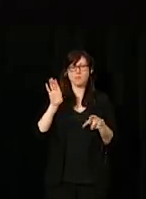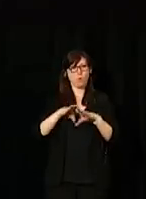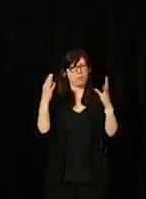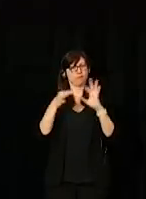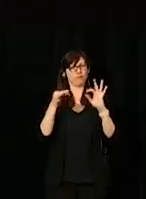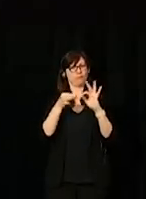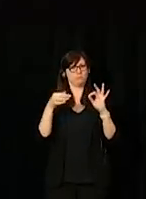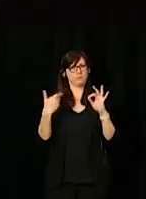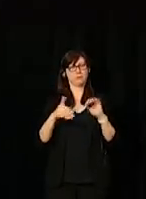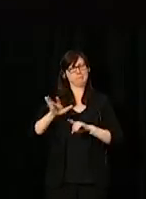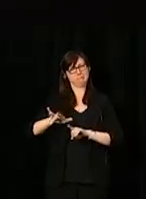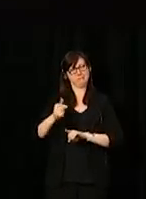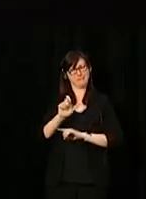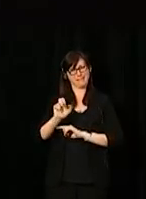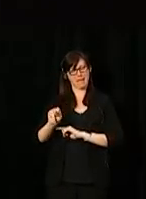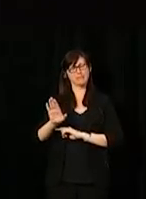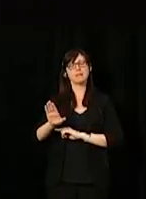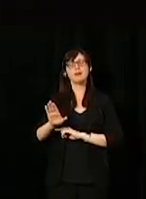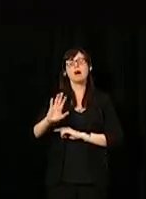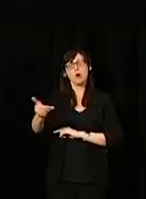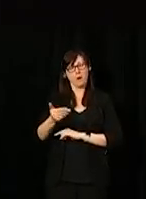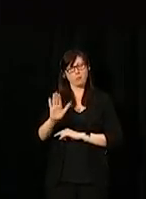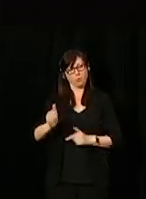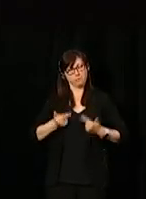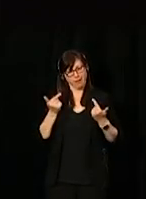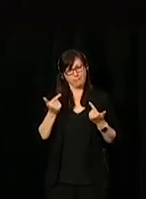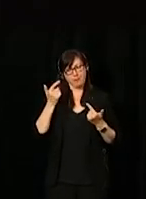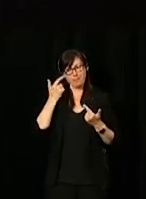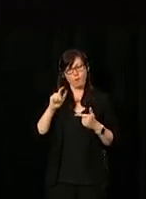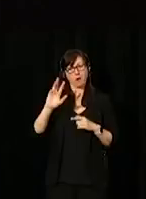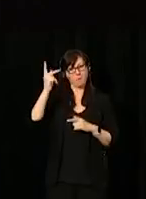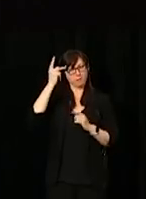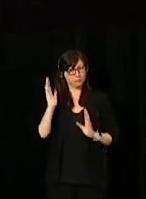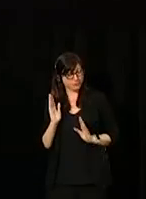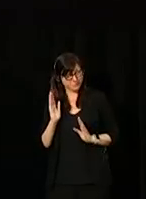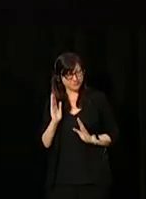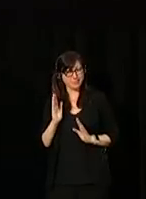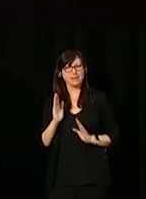and poor Glen, I say welcome to the life of a politician speaking before a crowd.